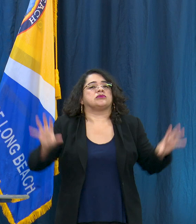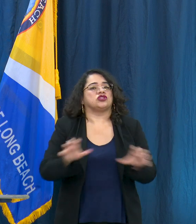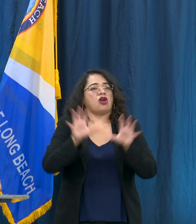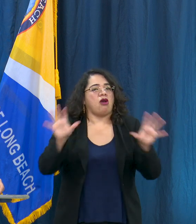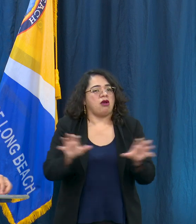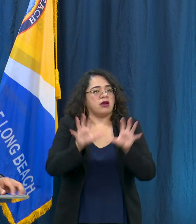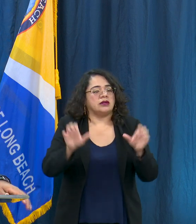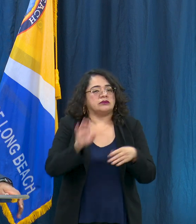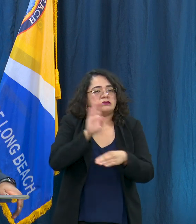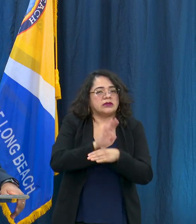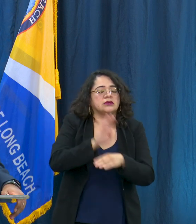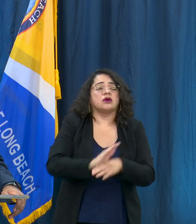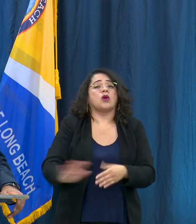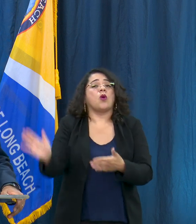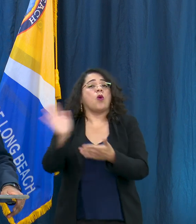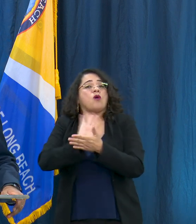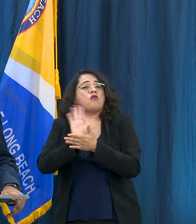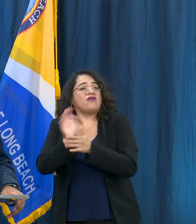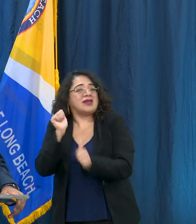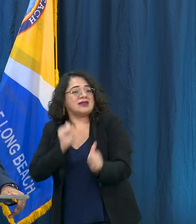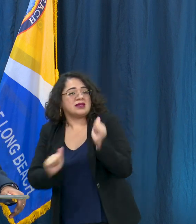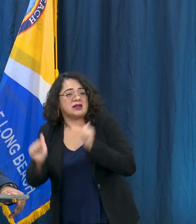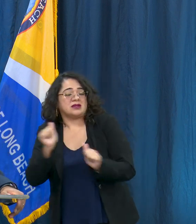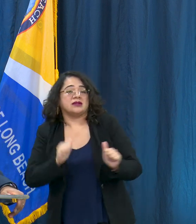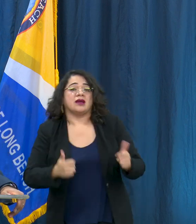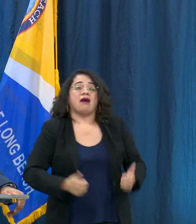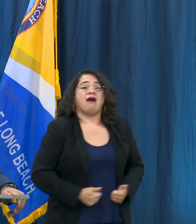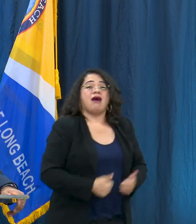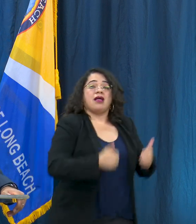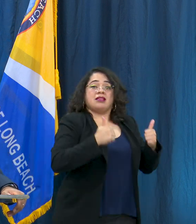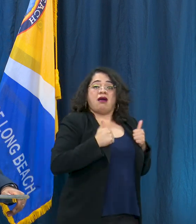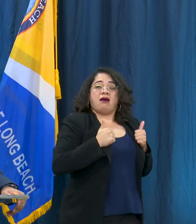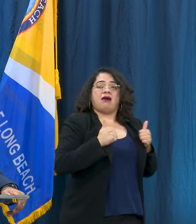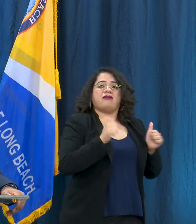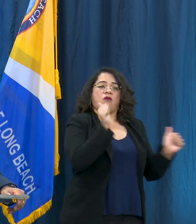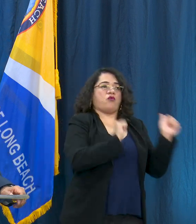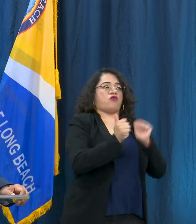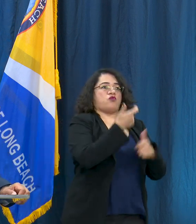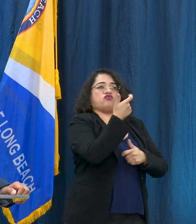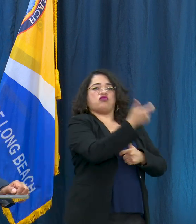gonna hear about movie theaters, live performance theaters, gaming facilities,